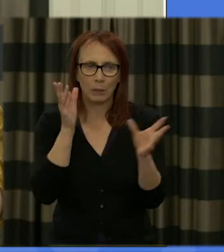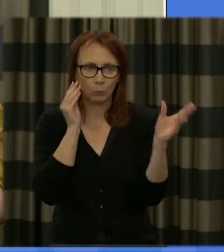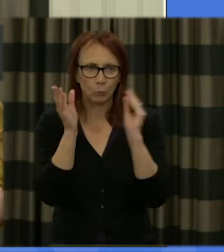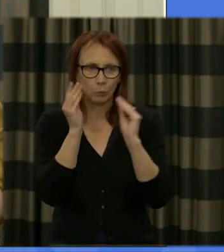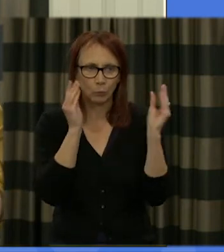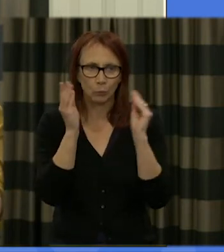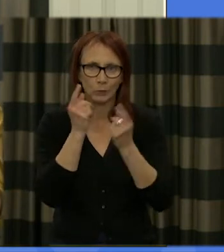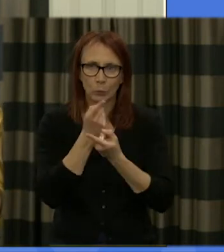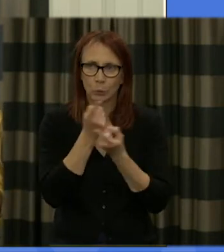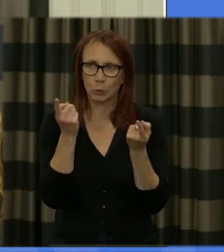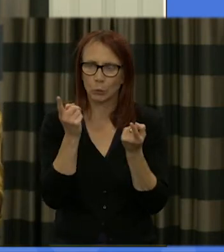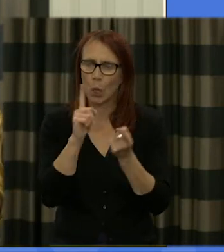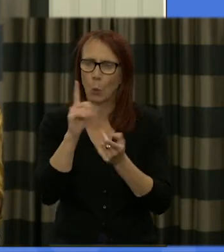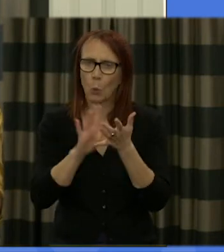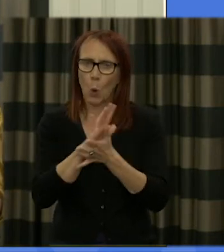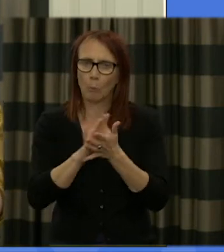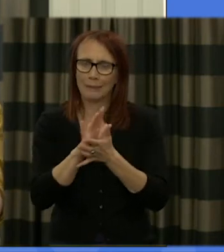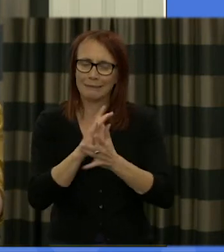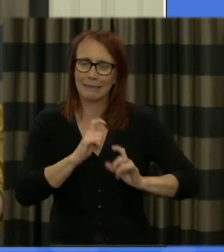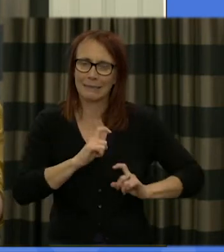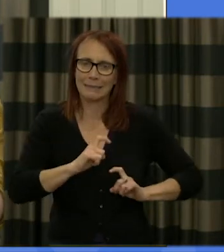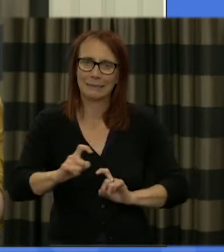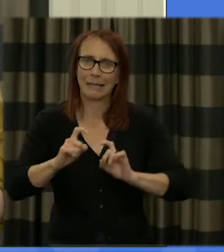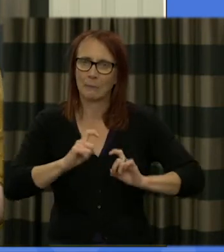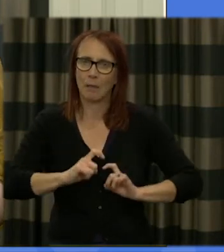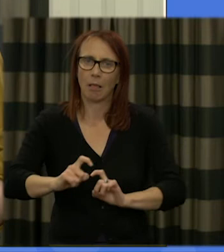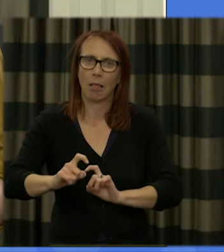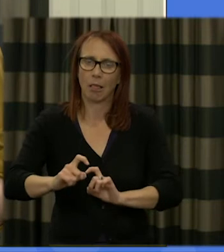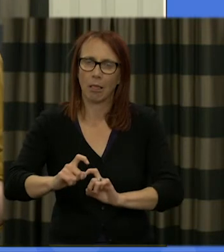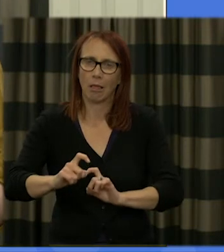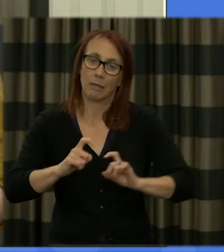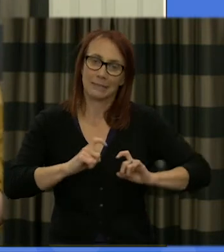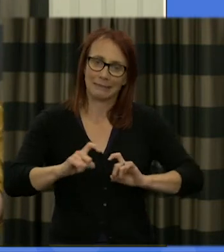choose to interpret what it means to build a sustainable Scotland and it will